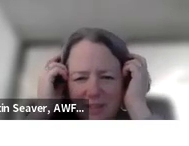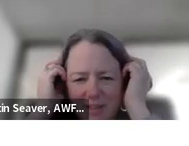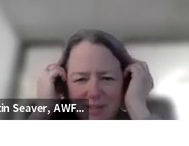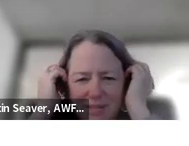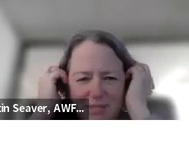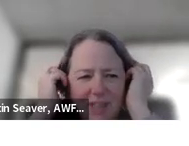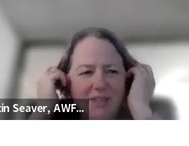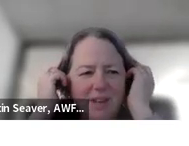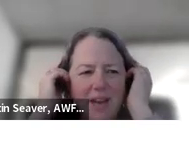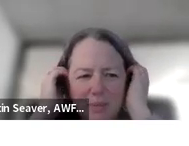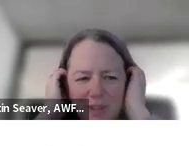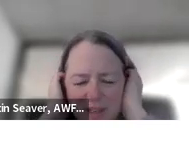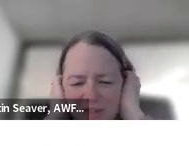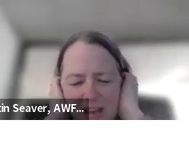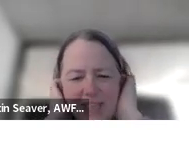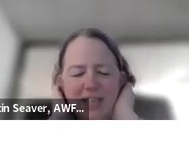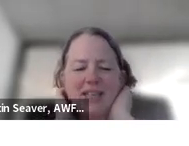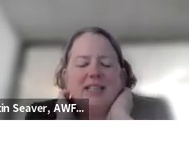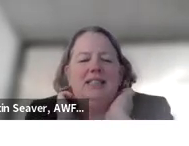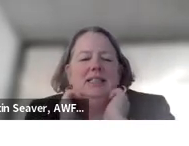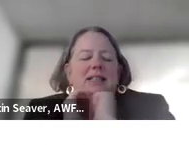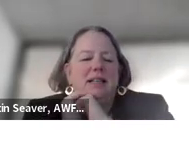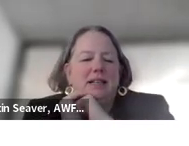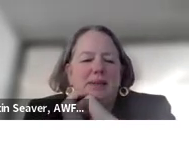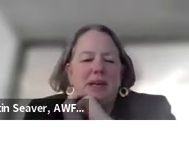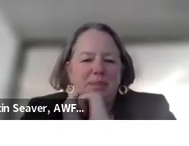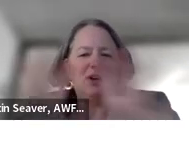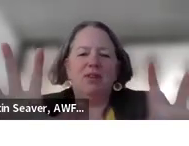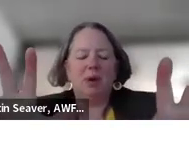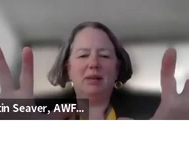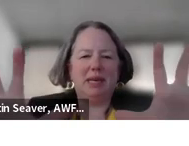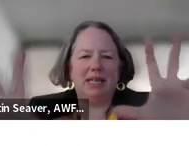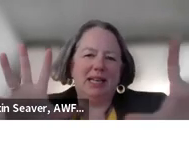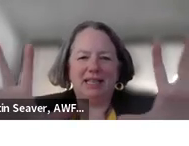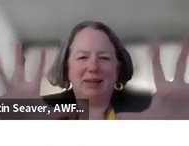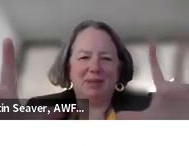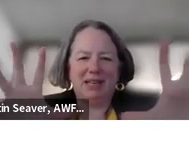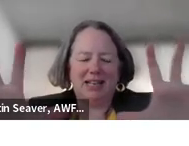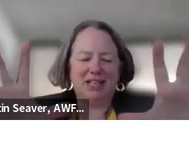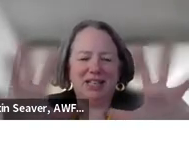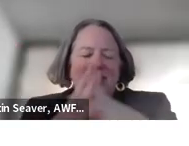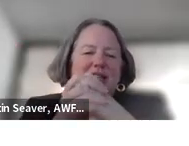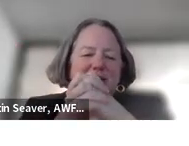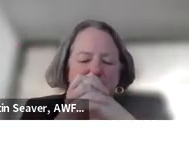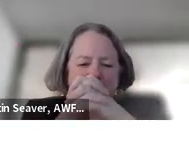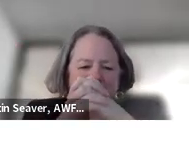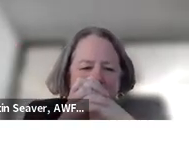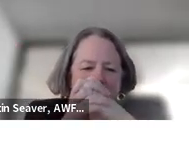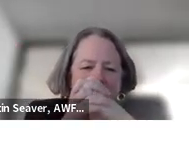It is really a time question. This is fascinating and a bit overwhelming as I am digesting all of this information.